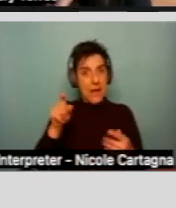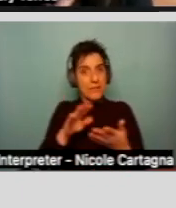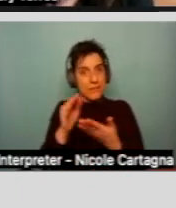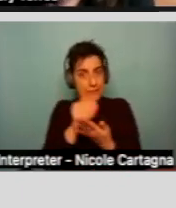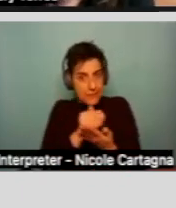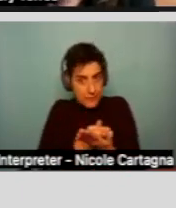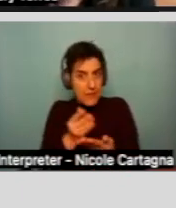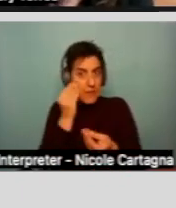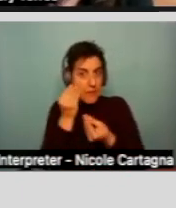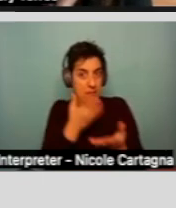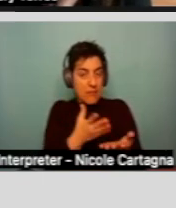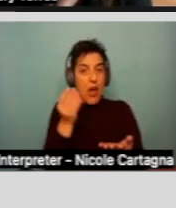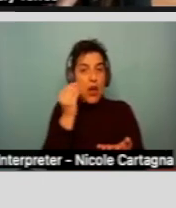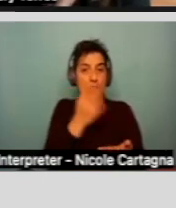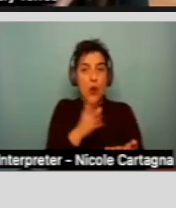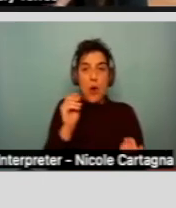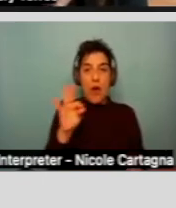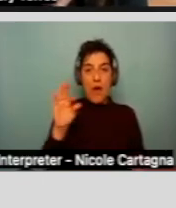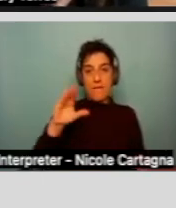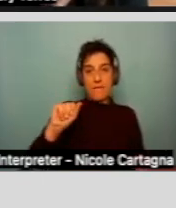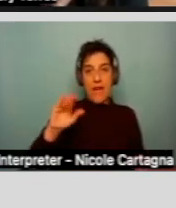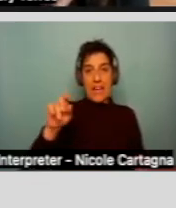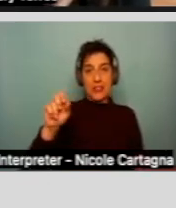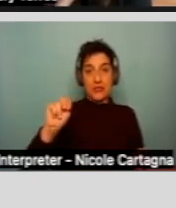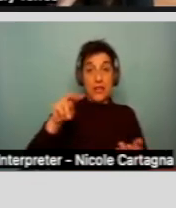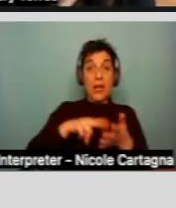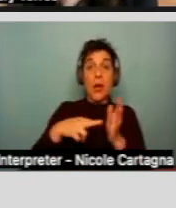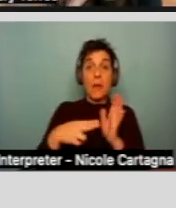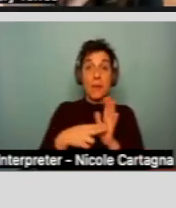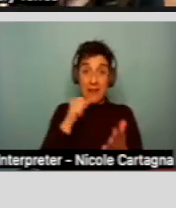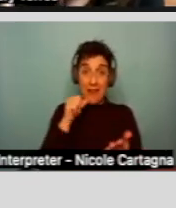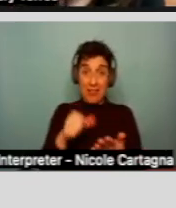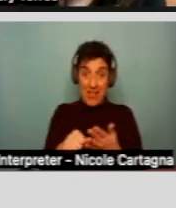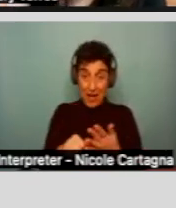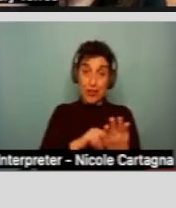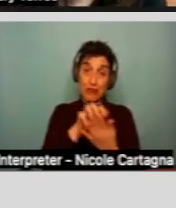And a notice of action is basically a letter that is written and it's sent to you through